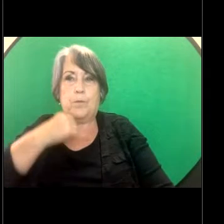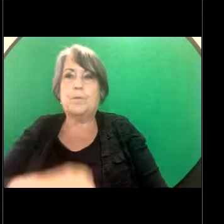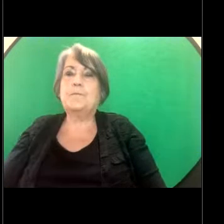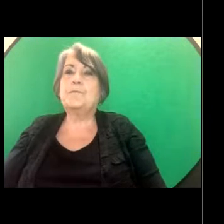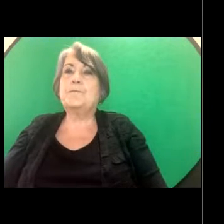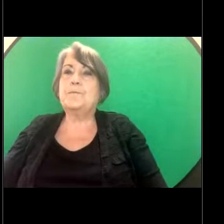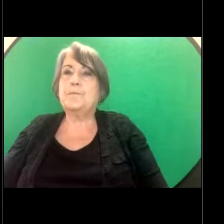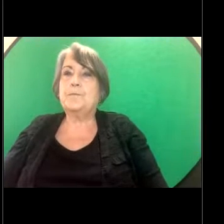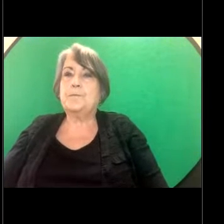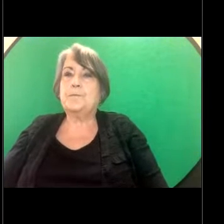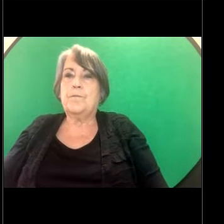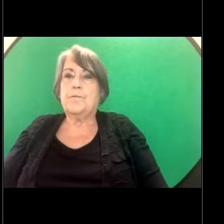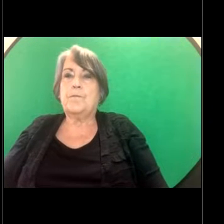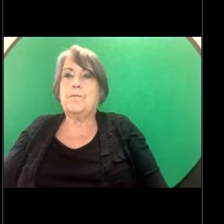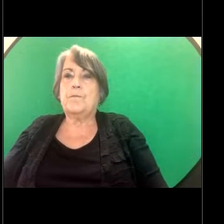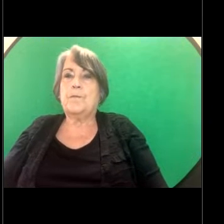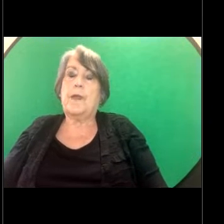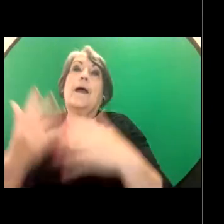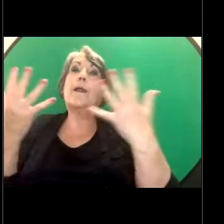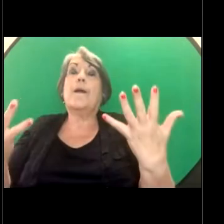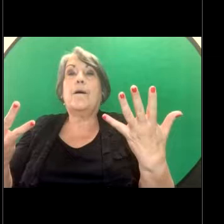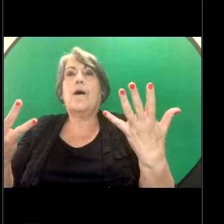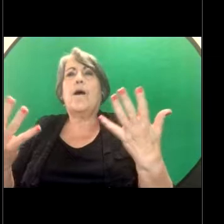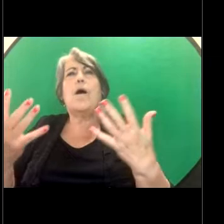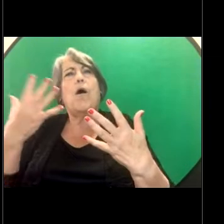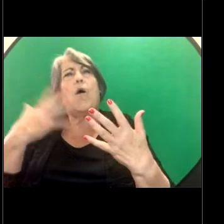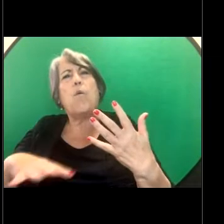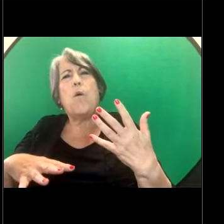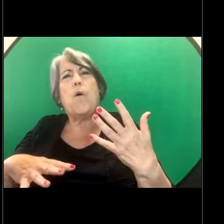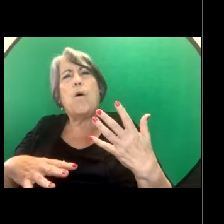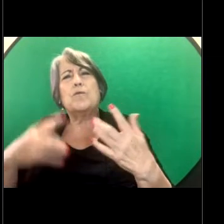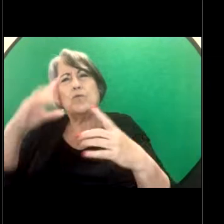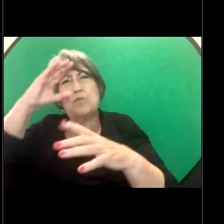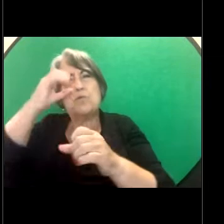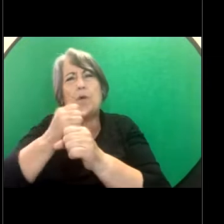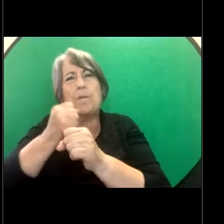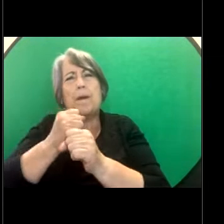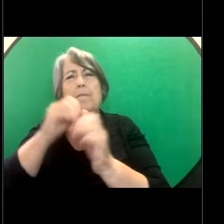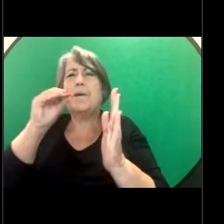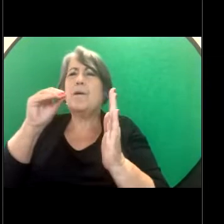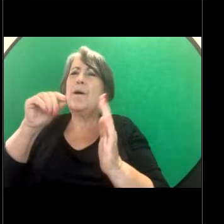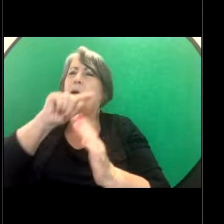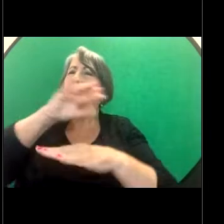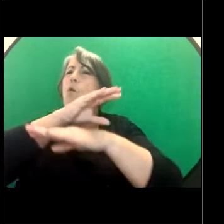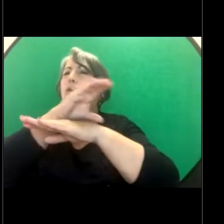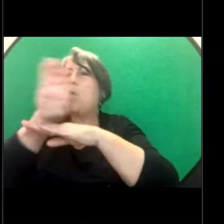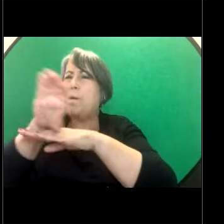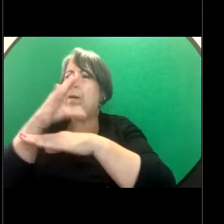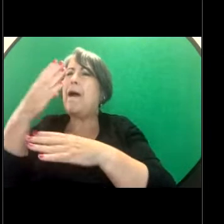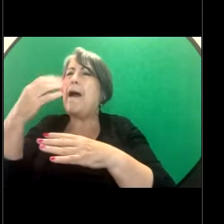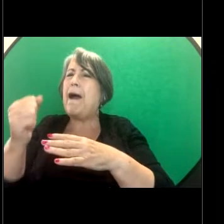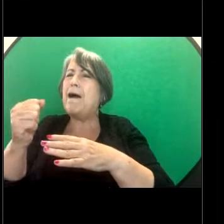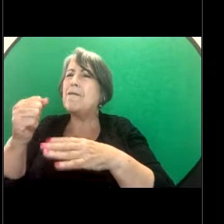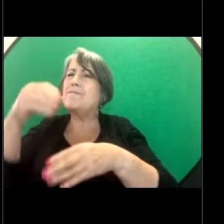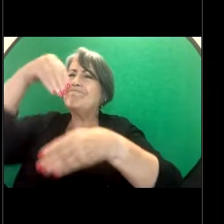I also just wanted to note that the webinar will contain content related to sexual harassment. All